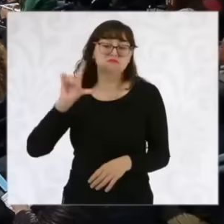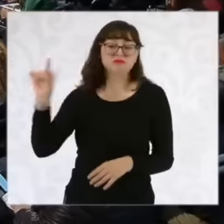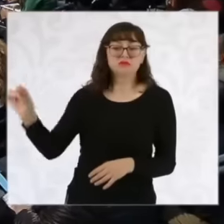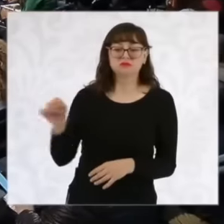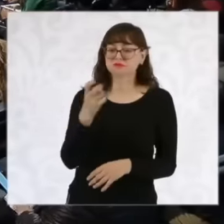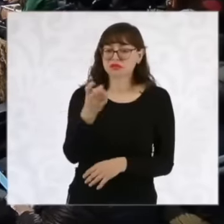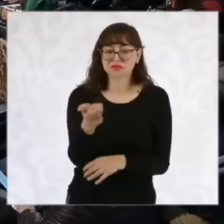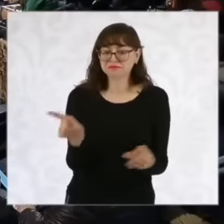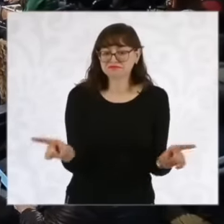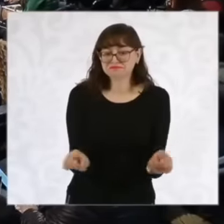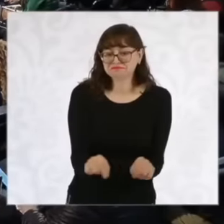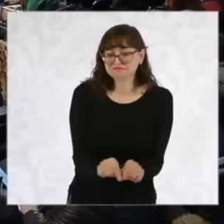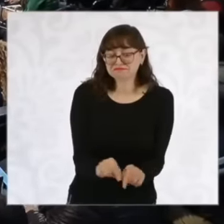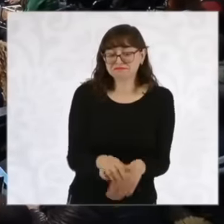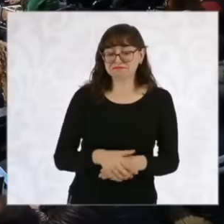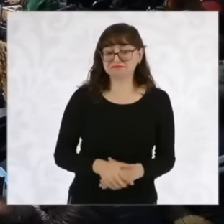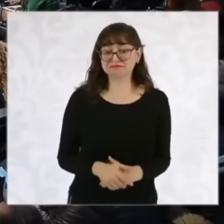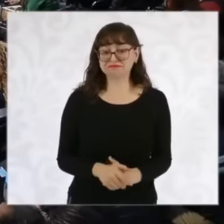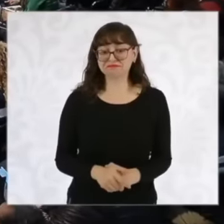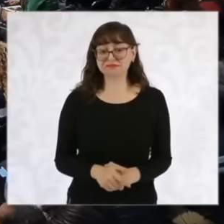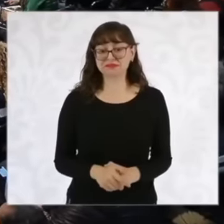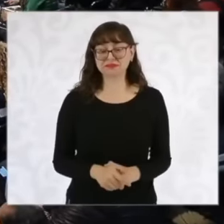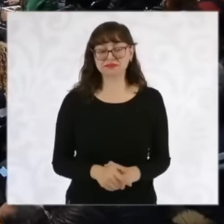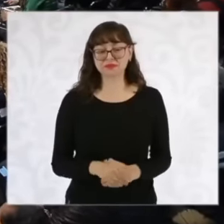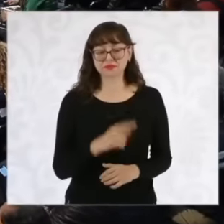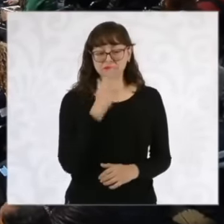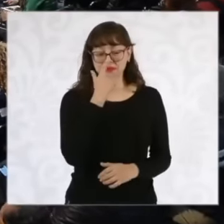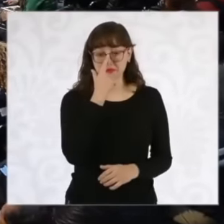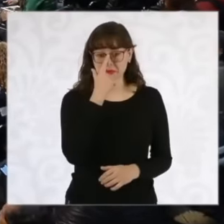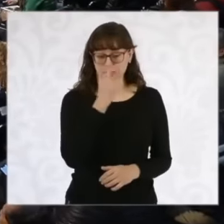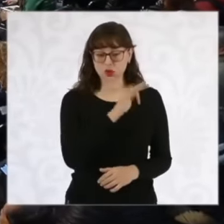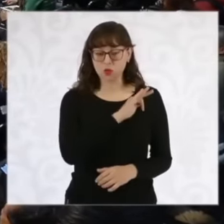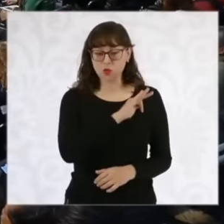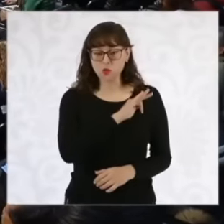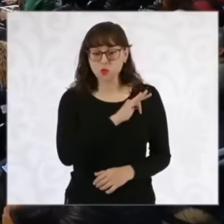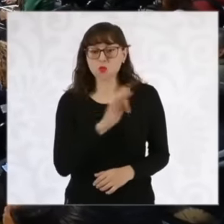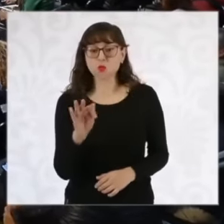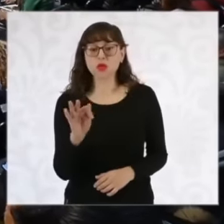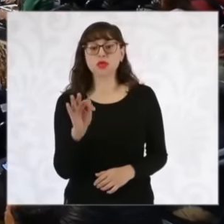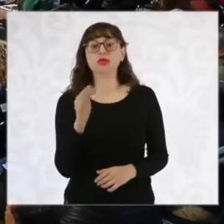good thank you uh ask you if you can give us some progress in the framework of the